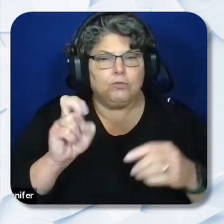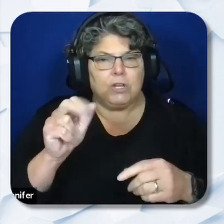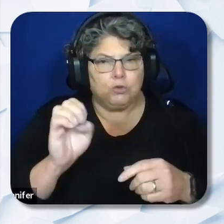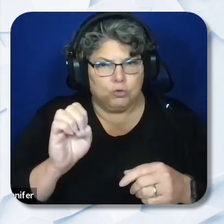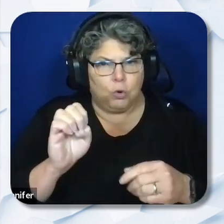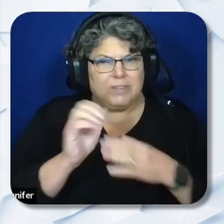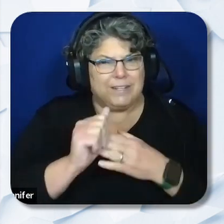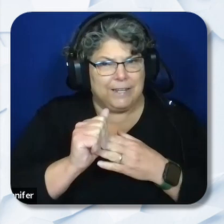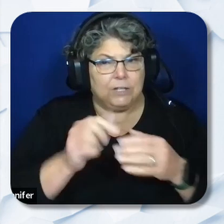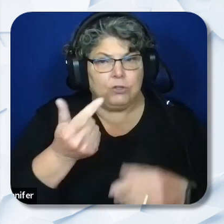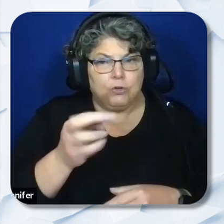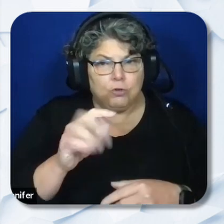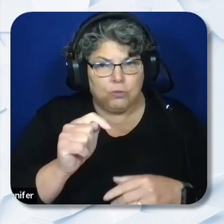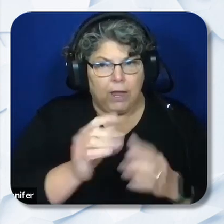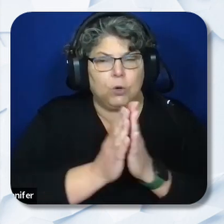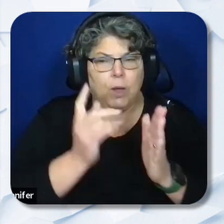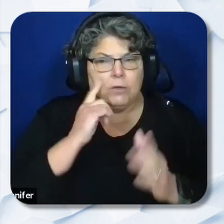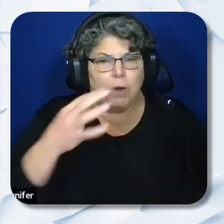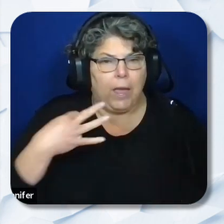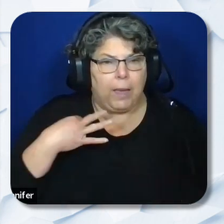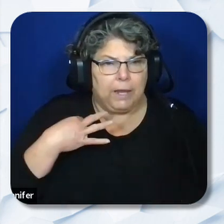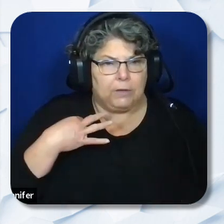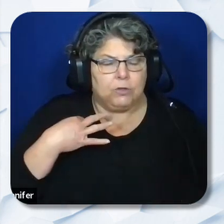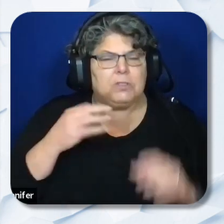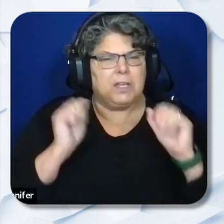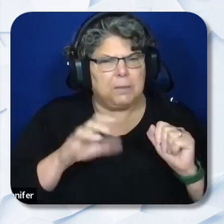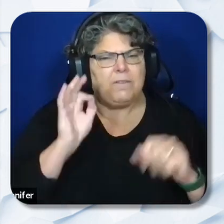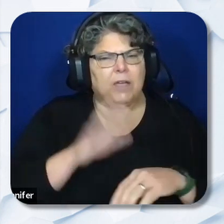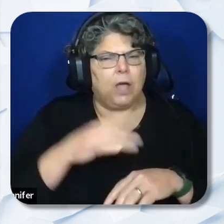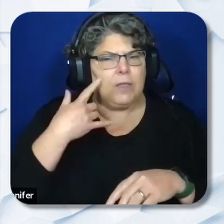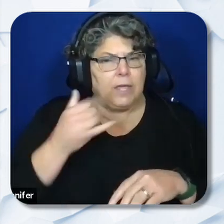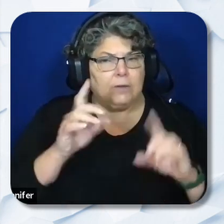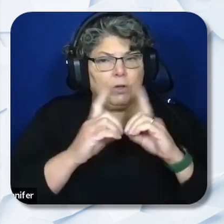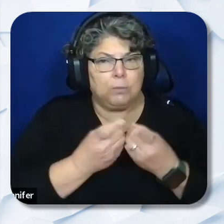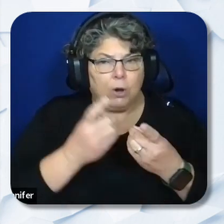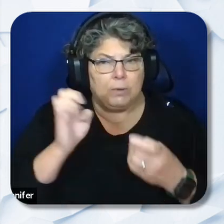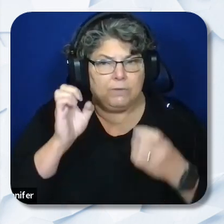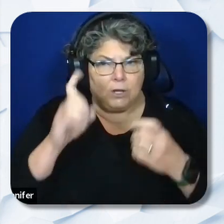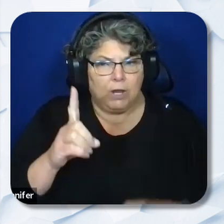Grant Request for Application can be found on the California Department of Education, CDE webpage